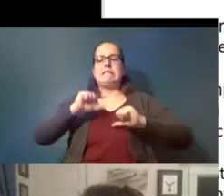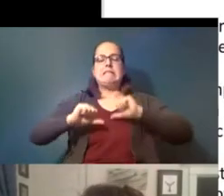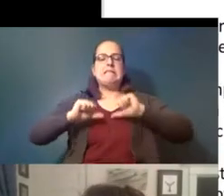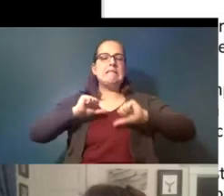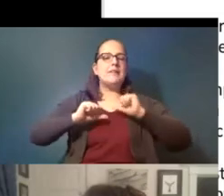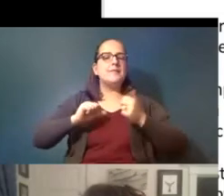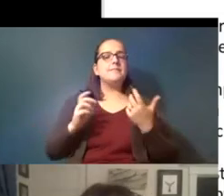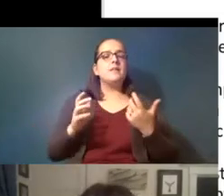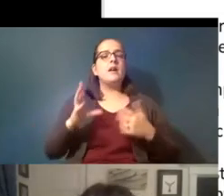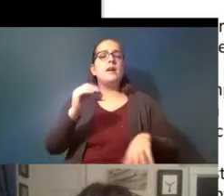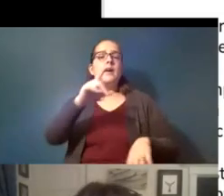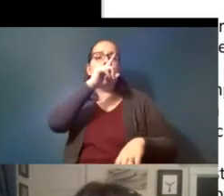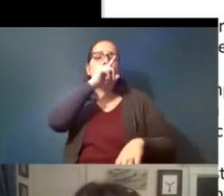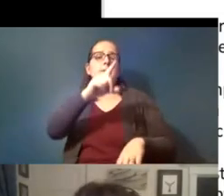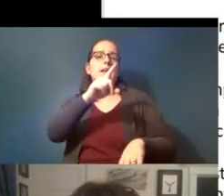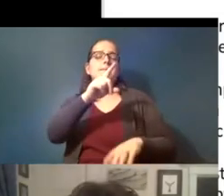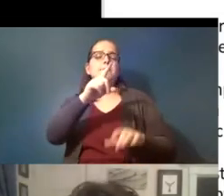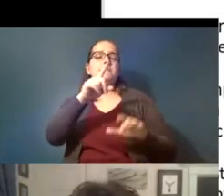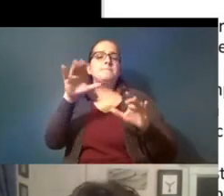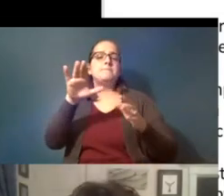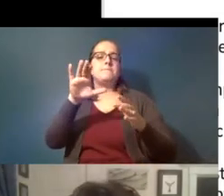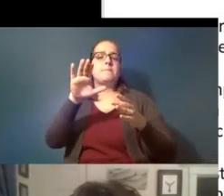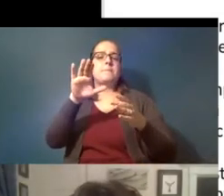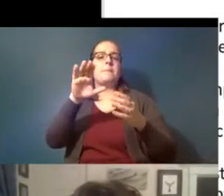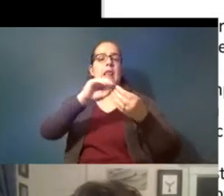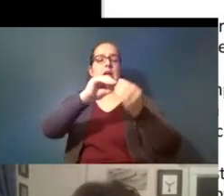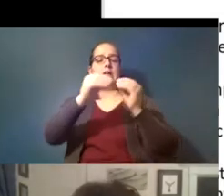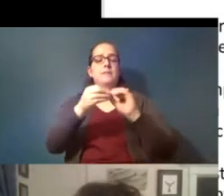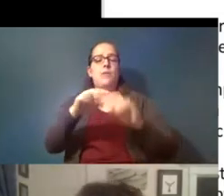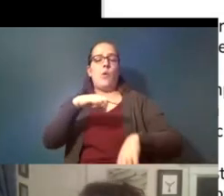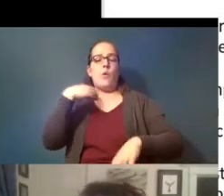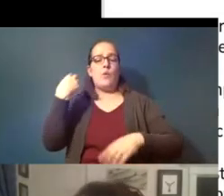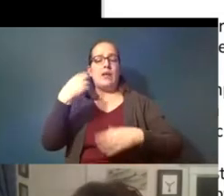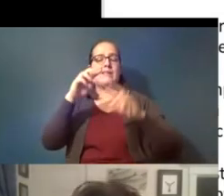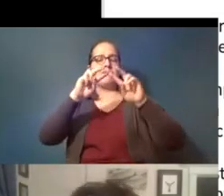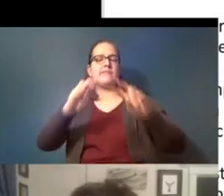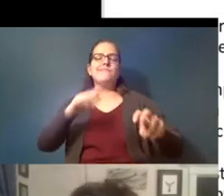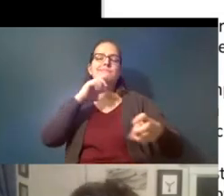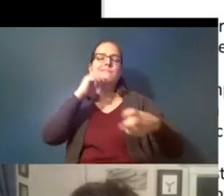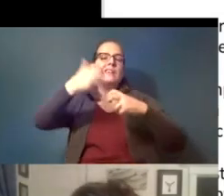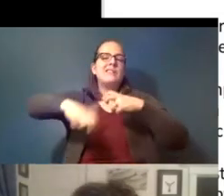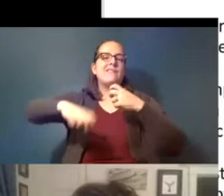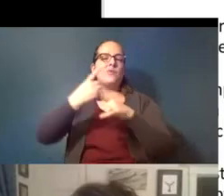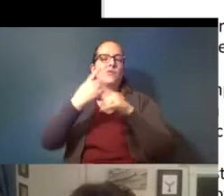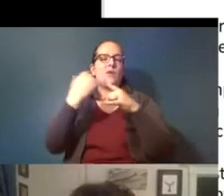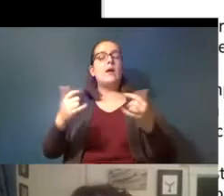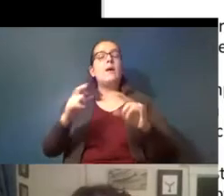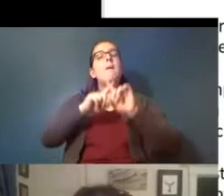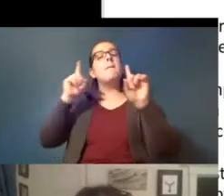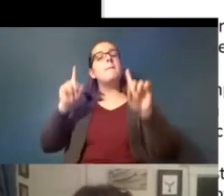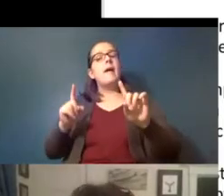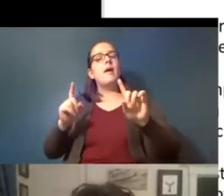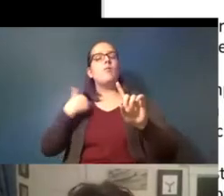really doing a quantitative risk assessment is difficult right now but we can start to put the